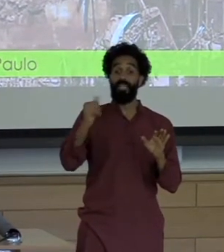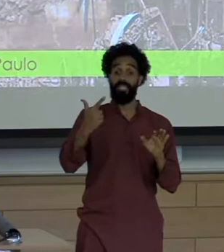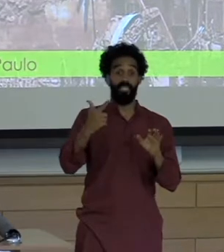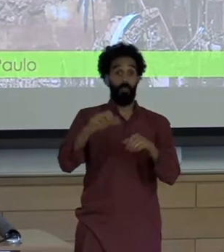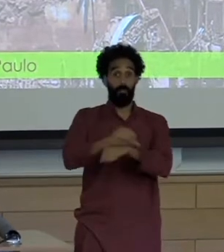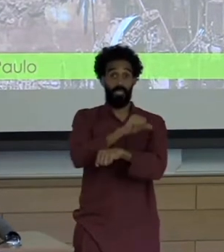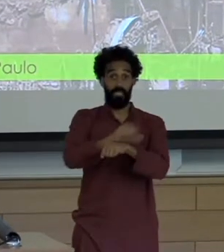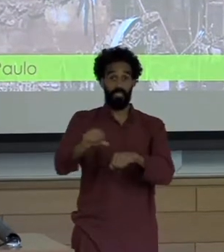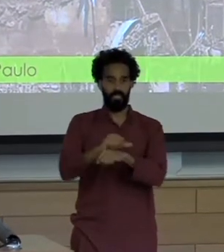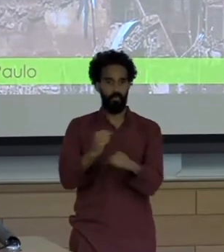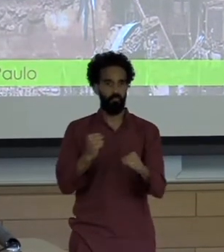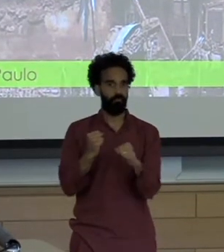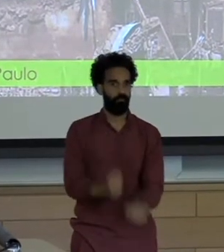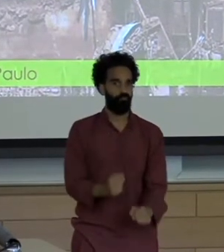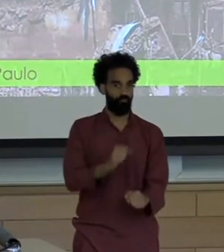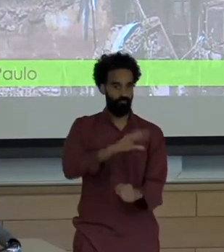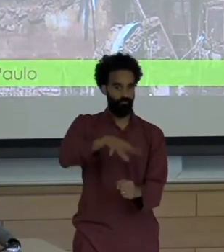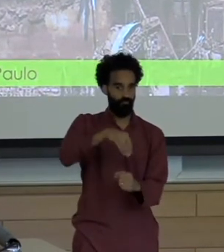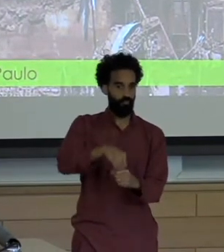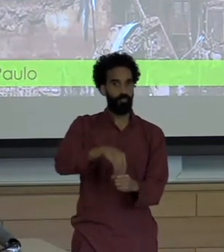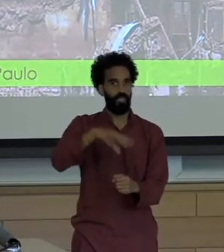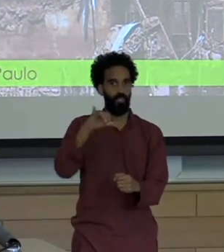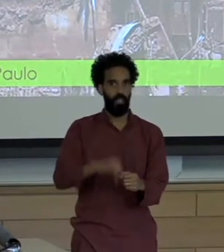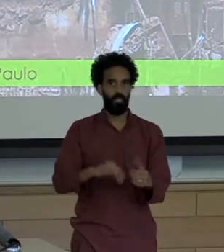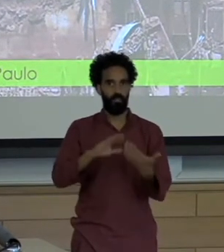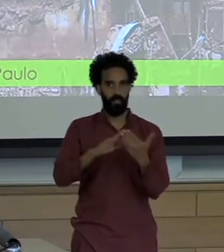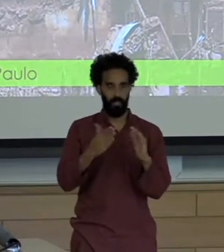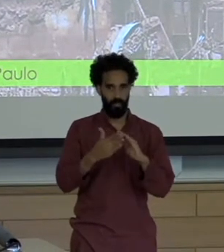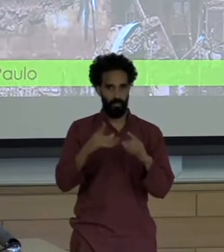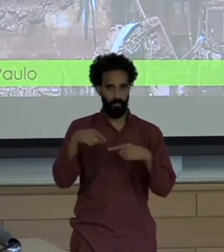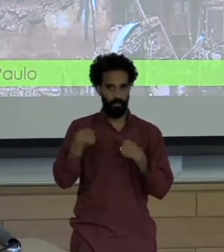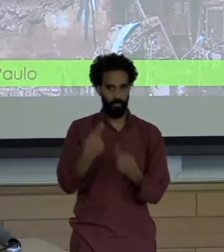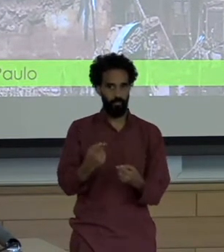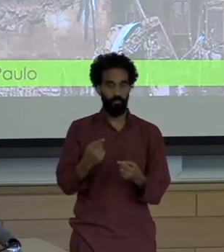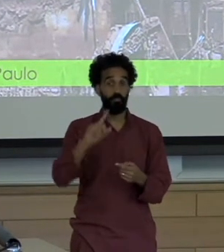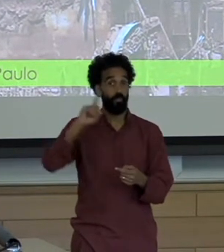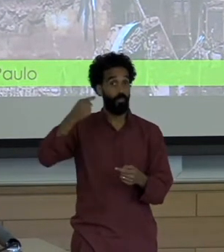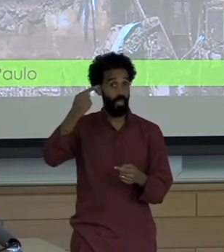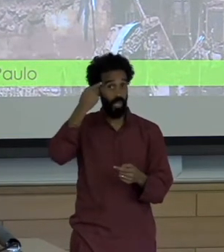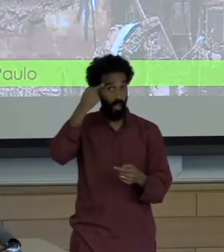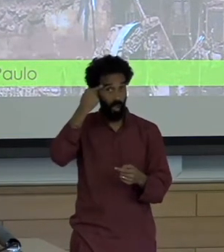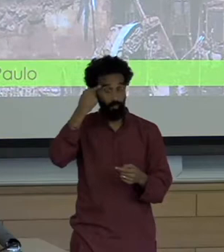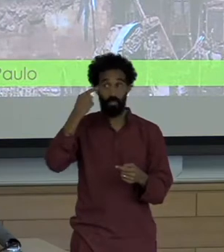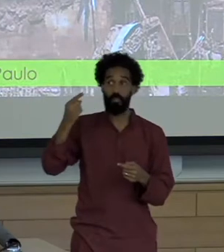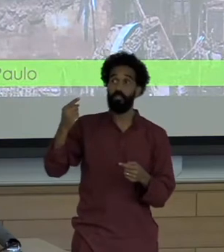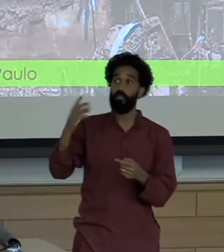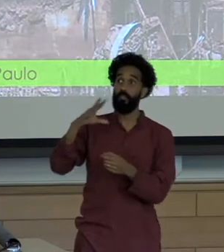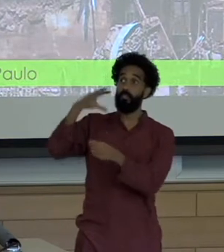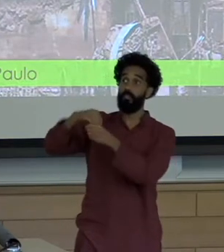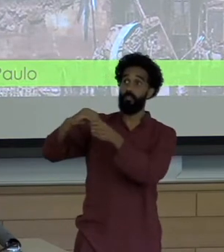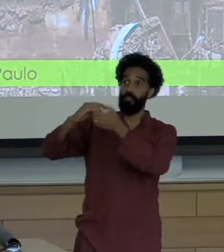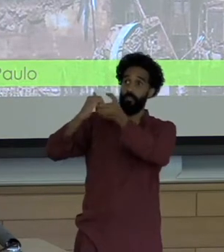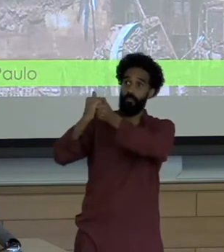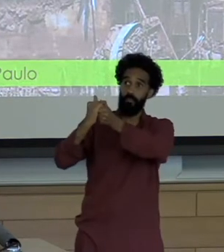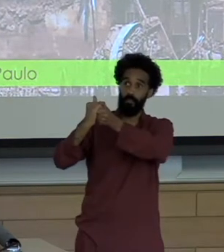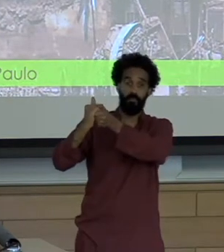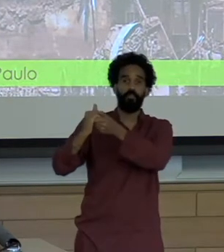role of Valley not only in the state as a major employer, but as the fifth largest political donor in Brazil